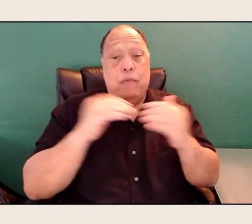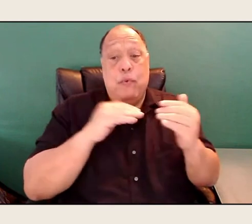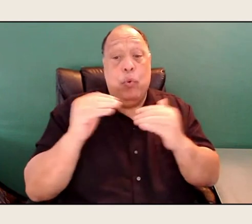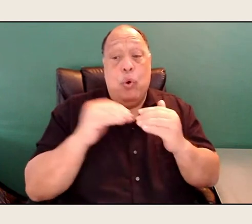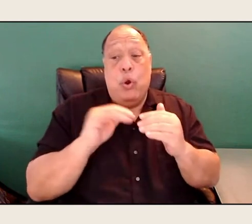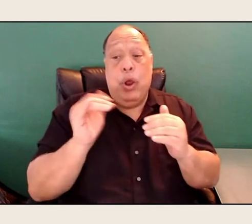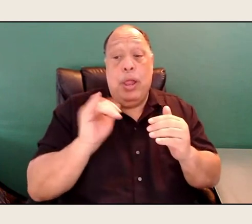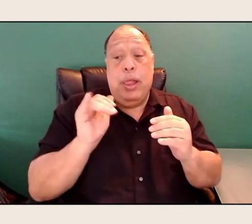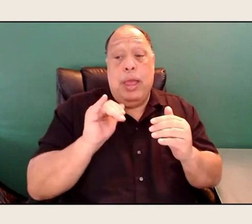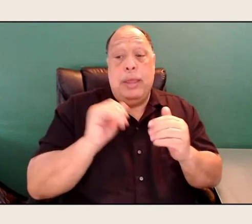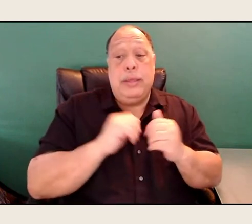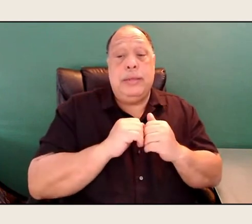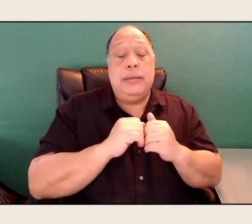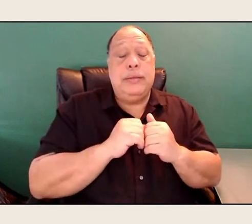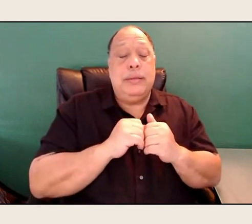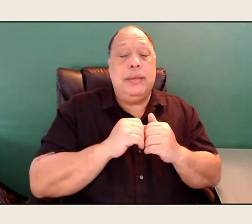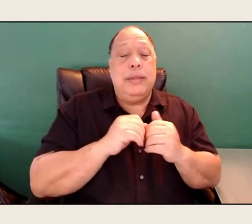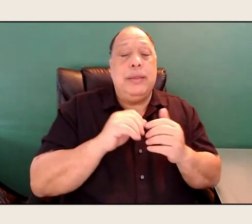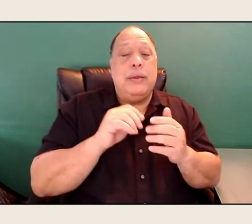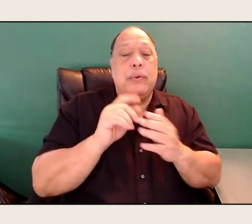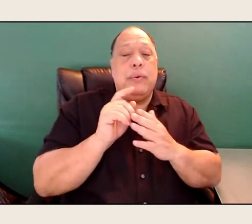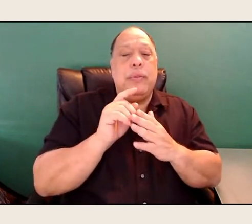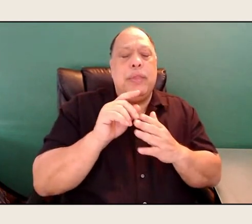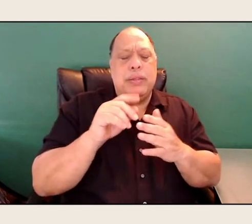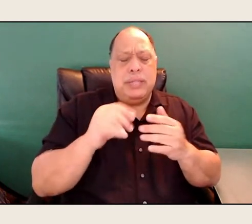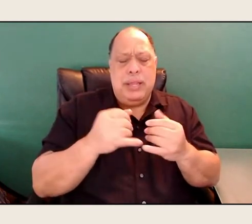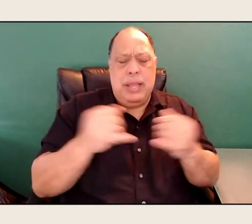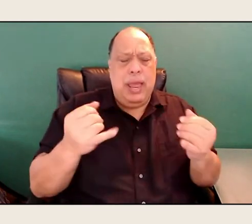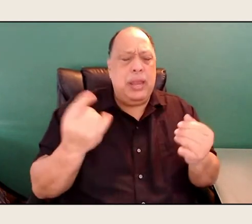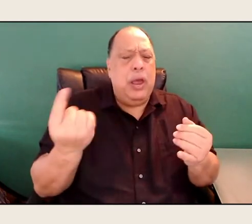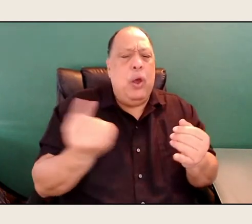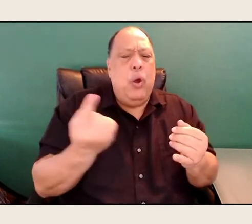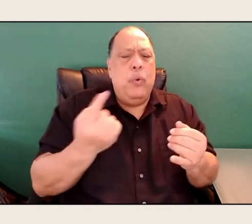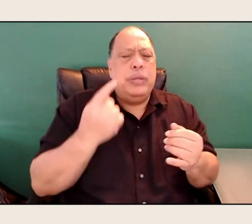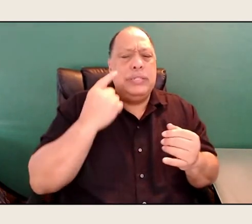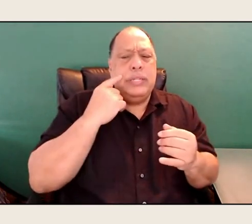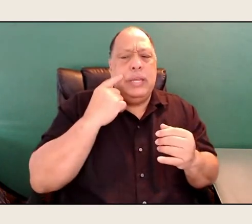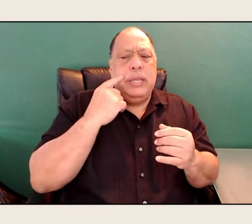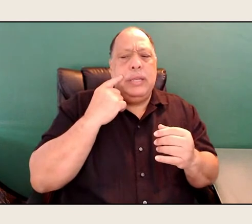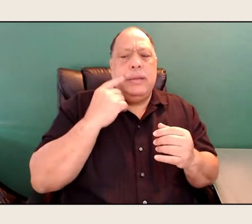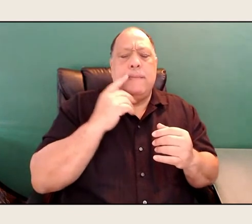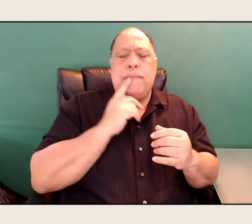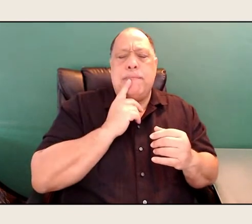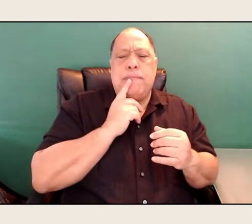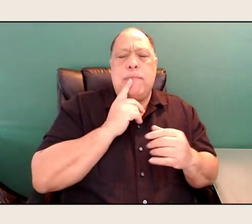yeah, just a minute. There's a line, I always think when I read this, okay.